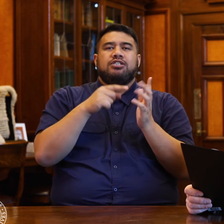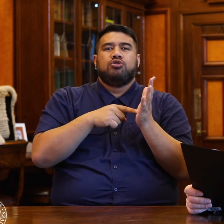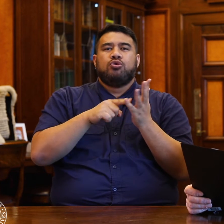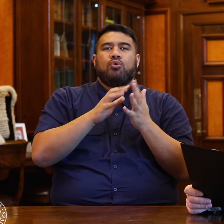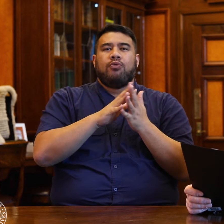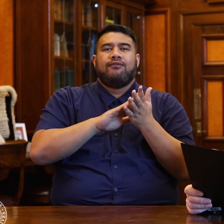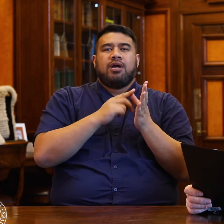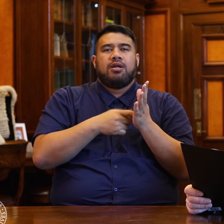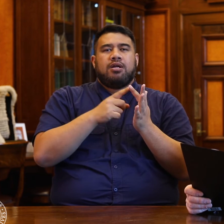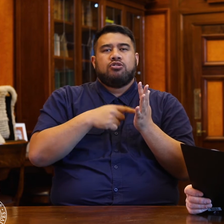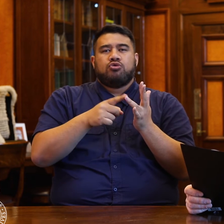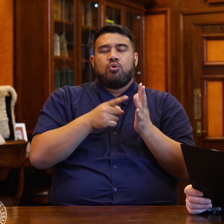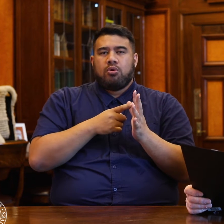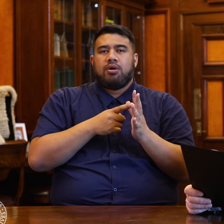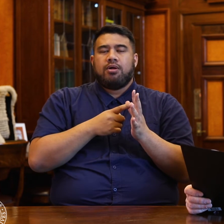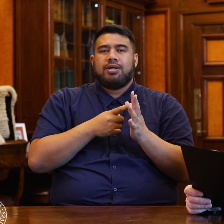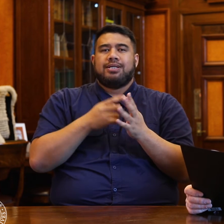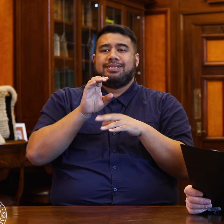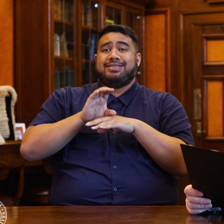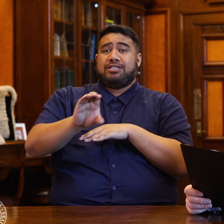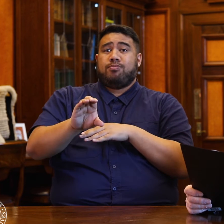It's the second reading.